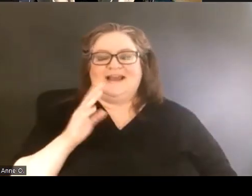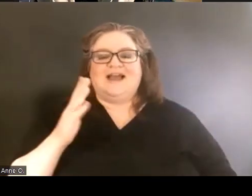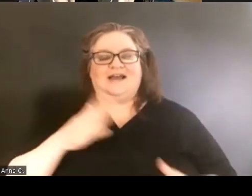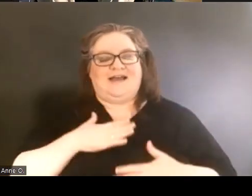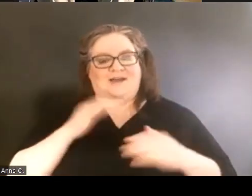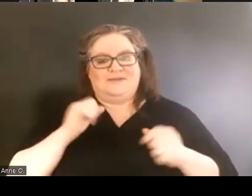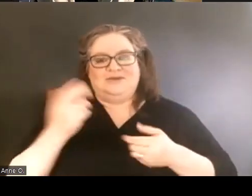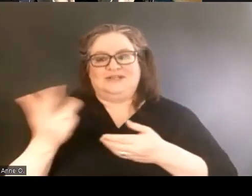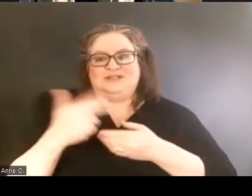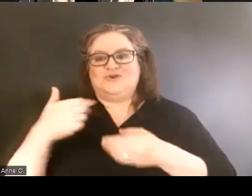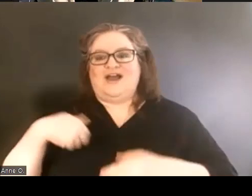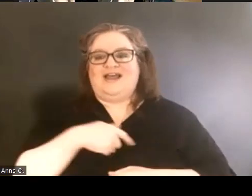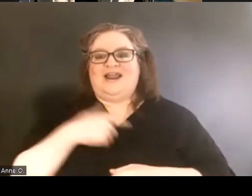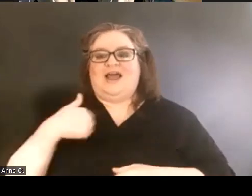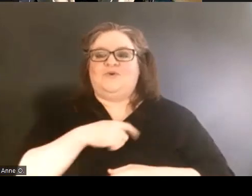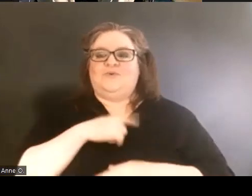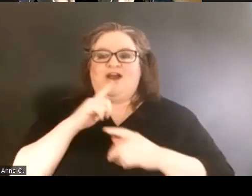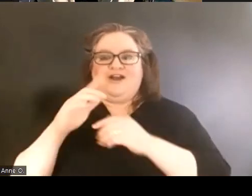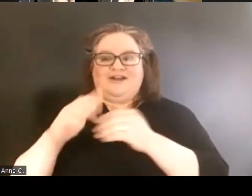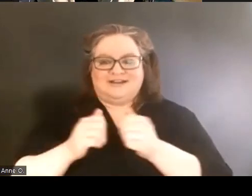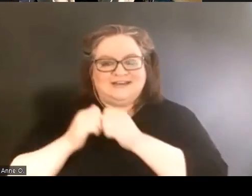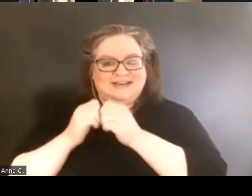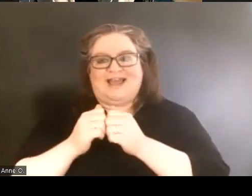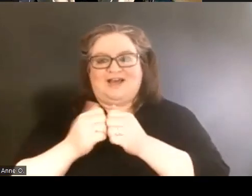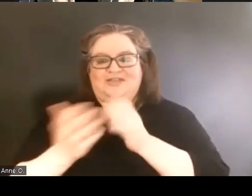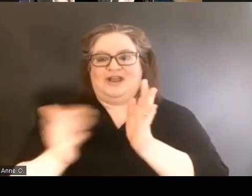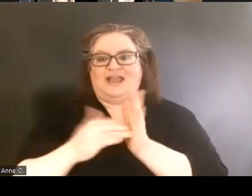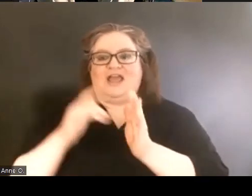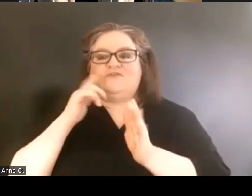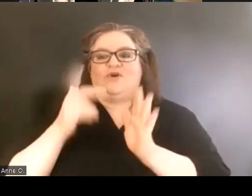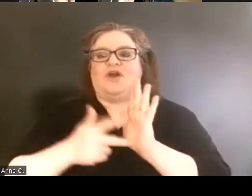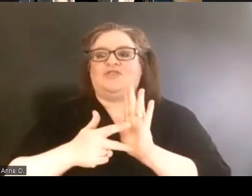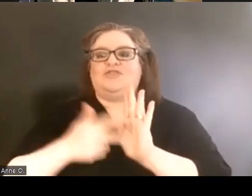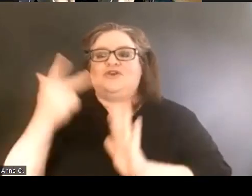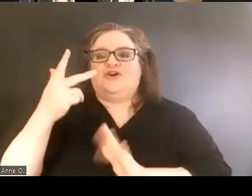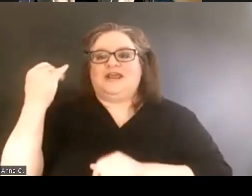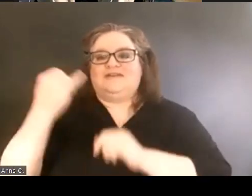We are together again for a third and final history session